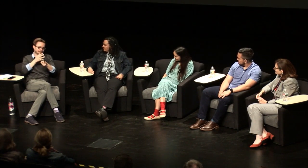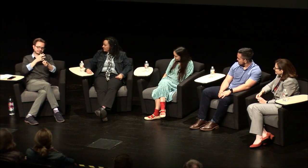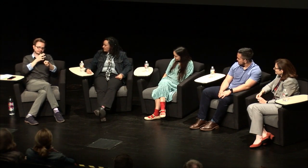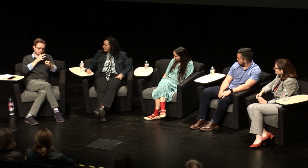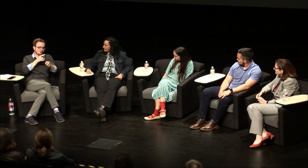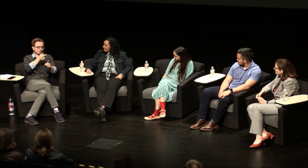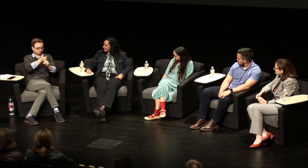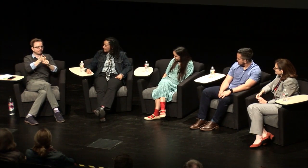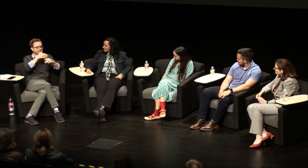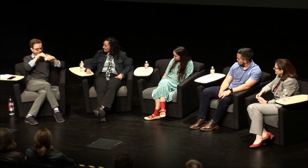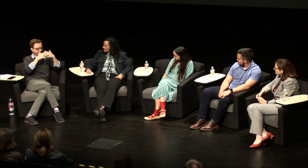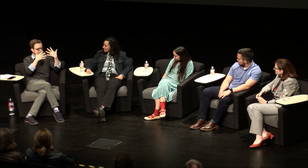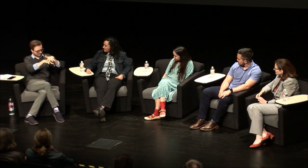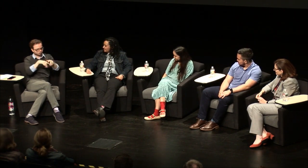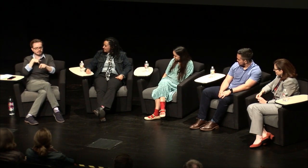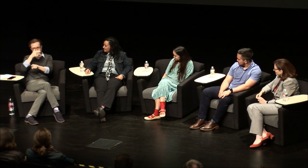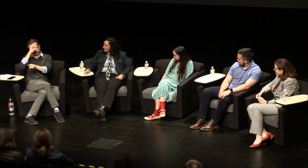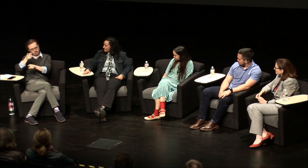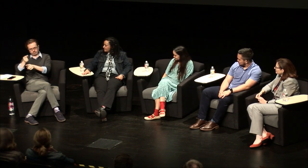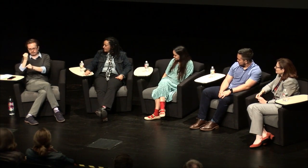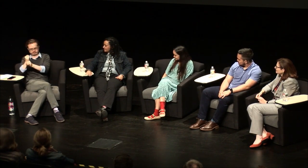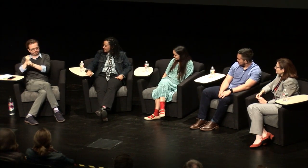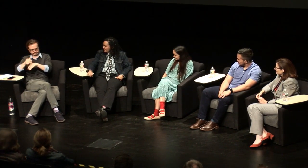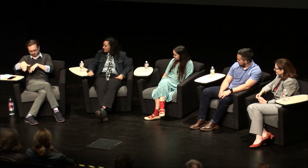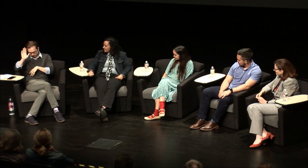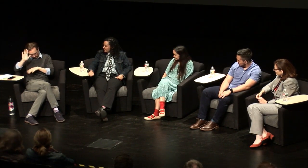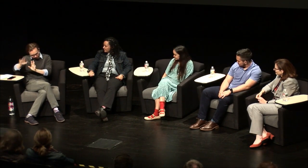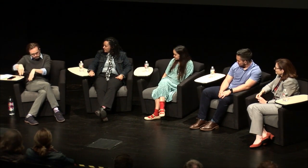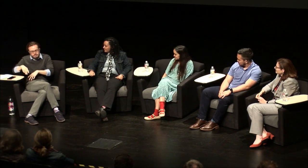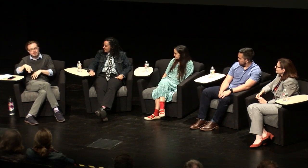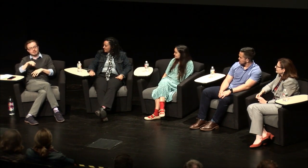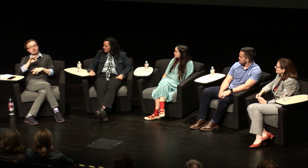I've seen like my mom was main is in mainstream school my dad went to a deaf